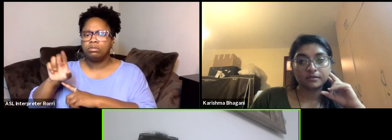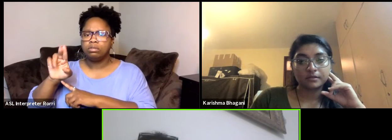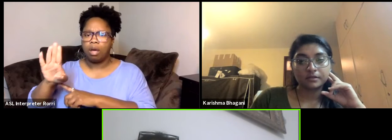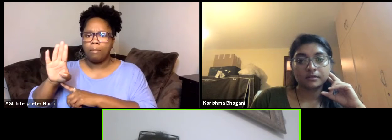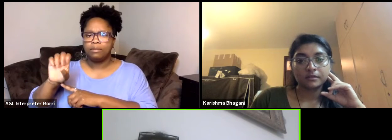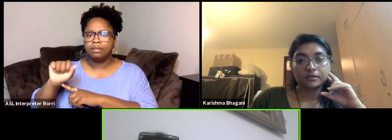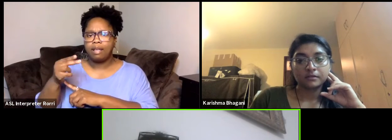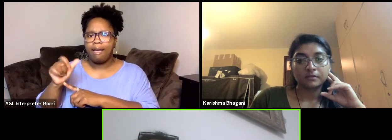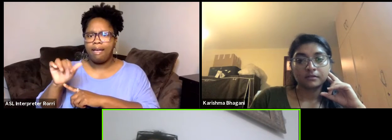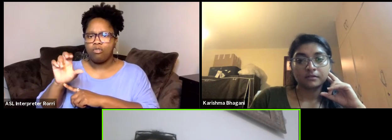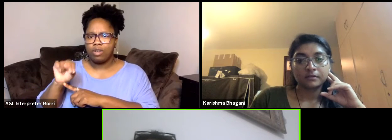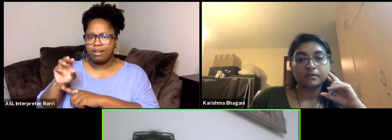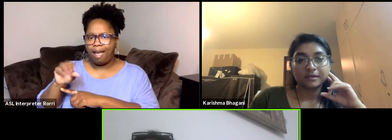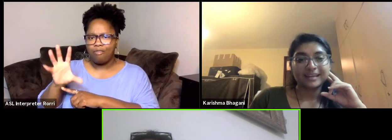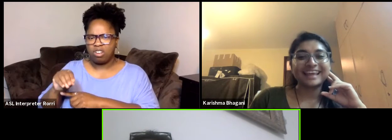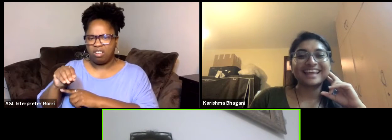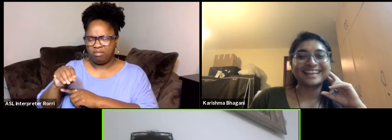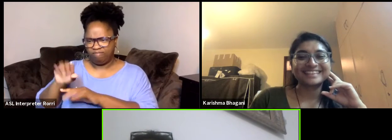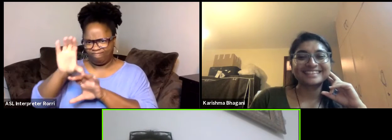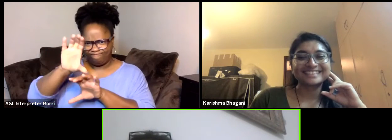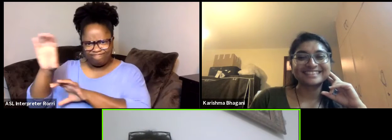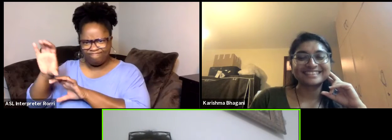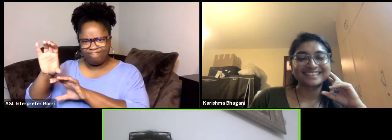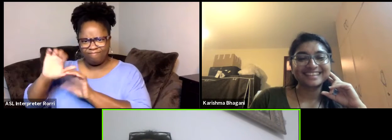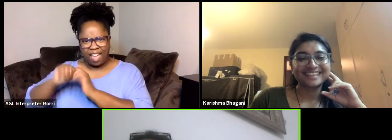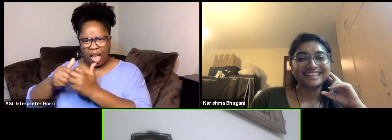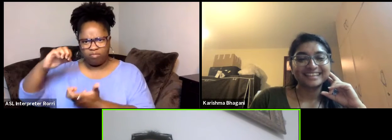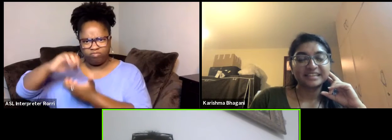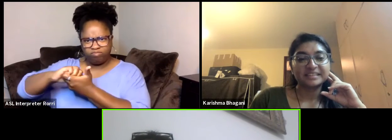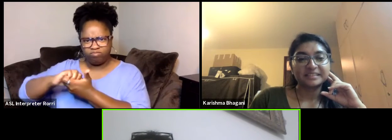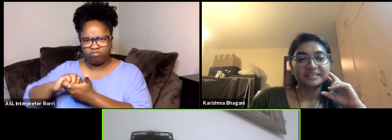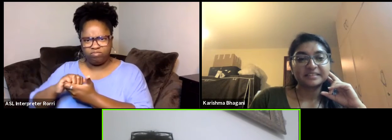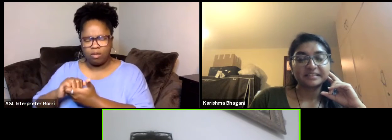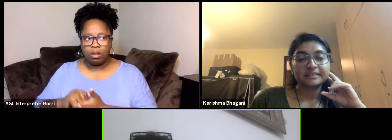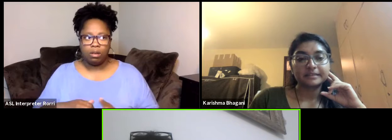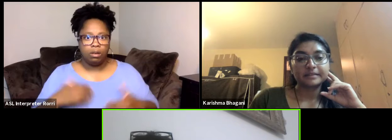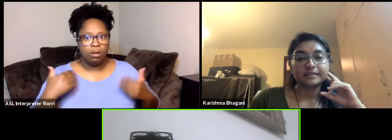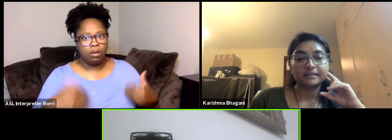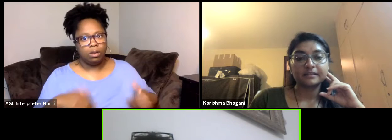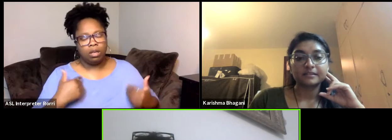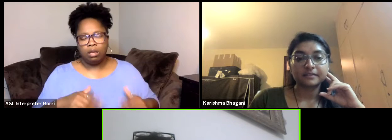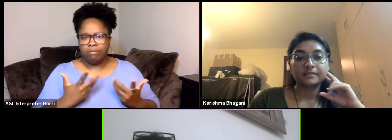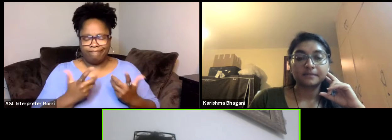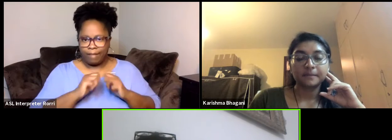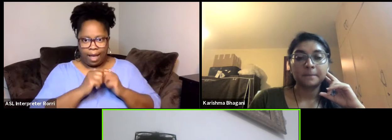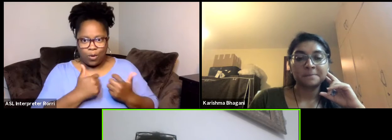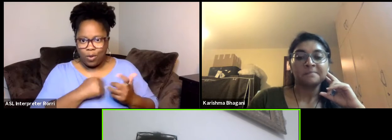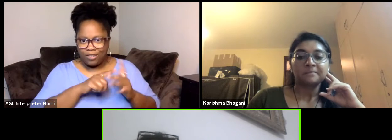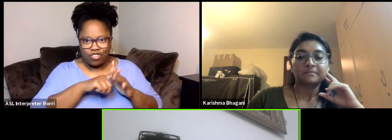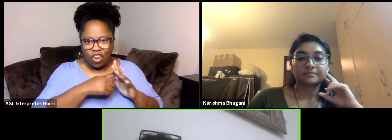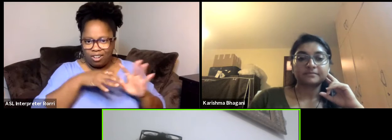Where to start? There is an increasing gain of interest and connection